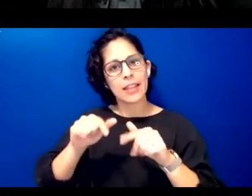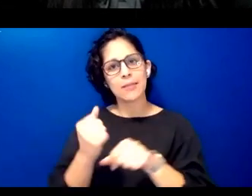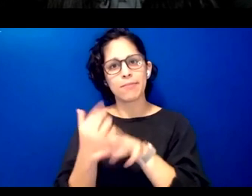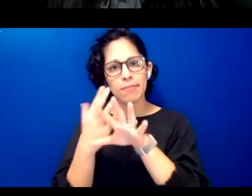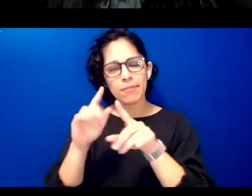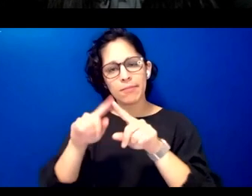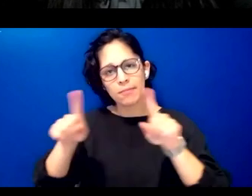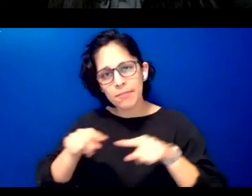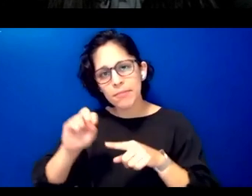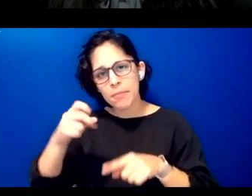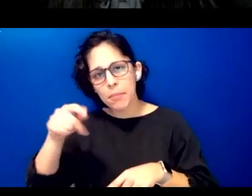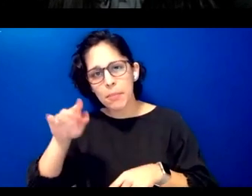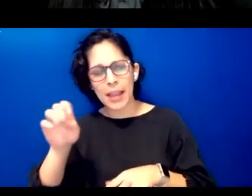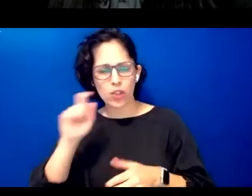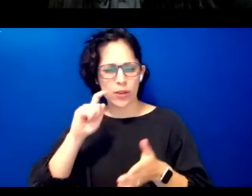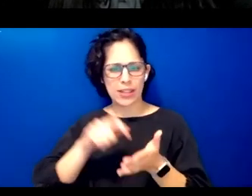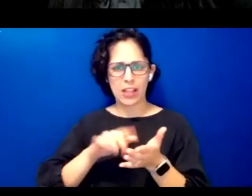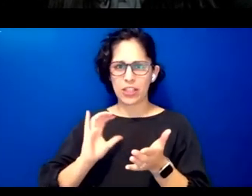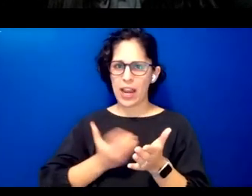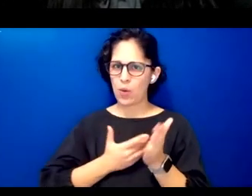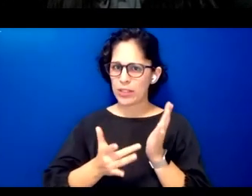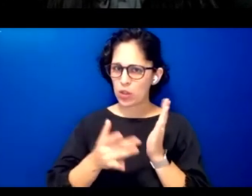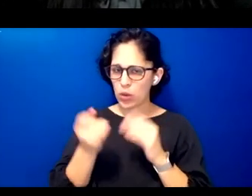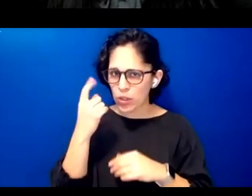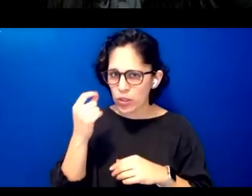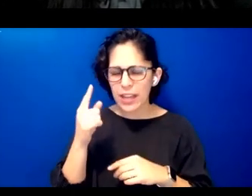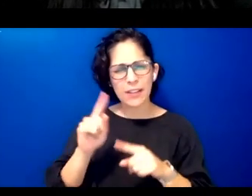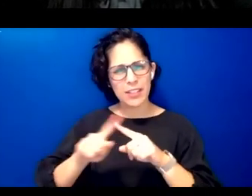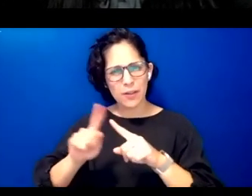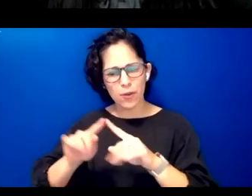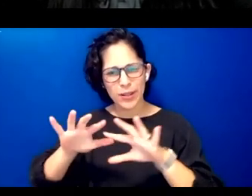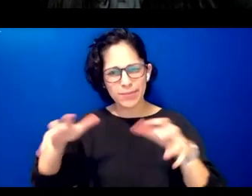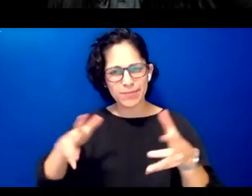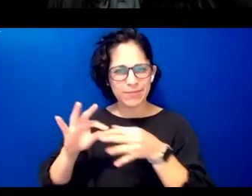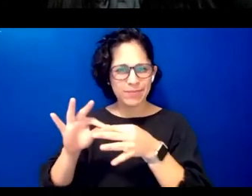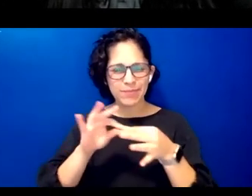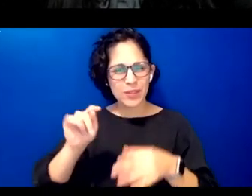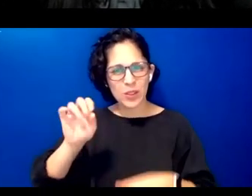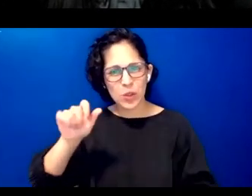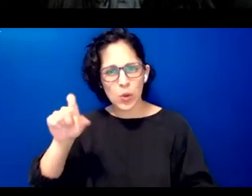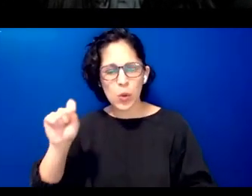of digital tools and technologies as it relates to indigenous language revitalization and